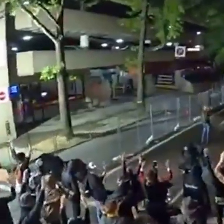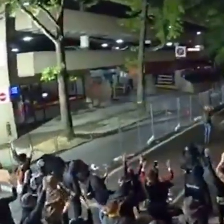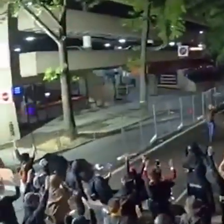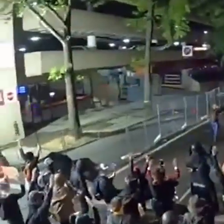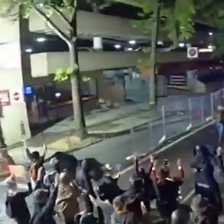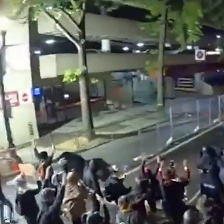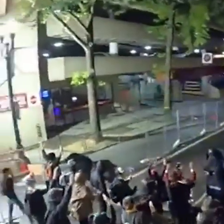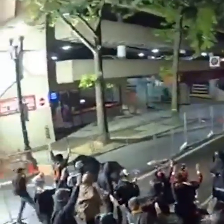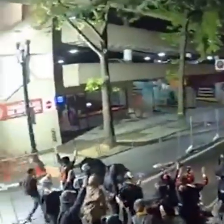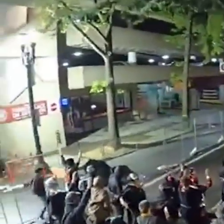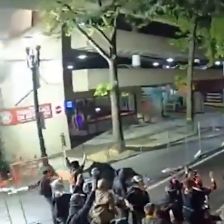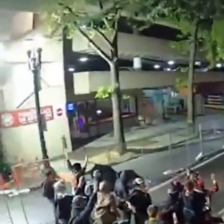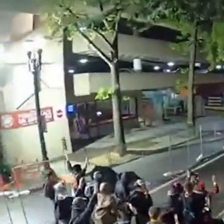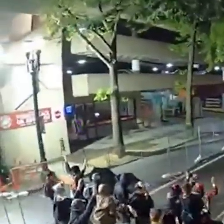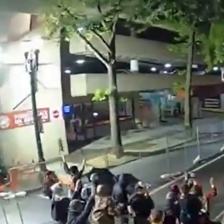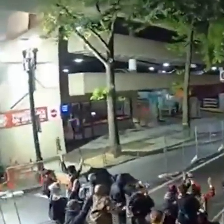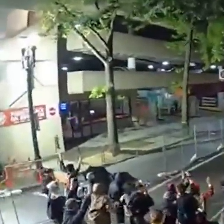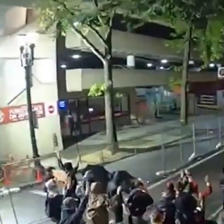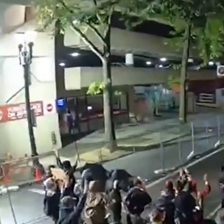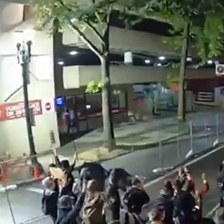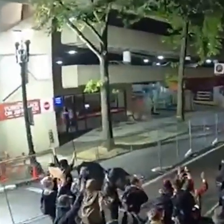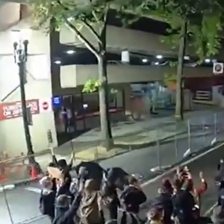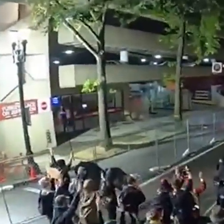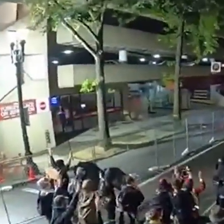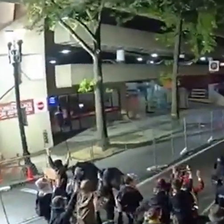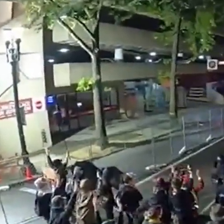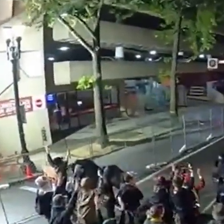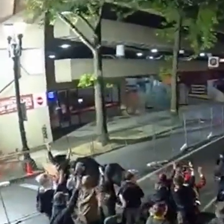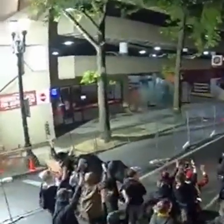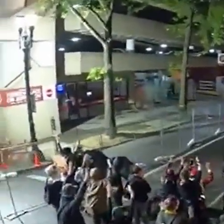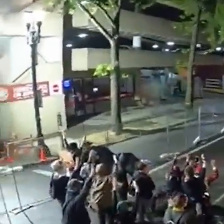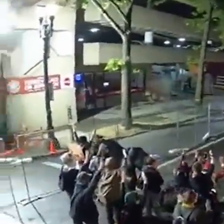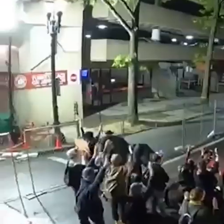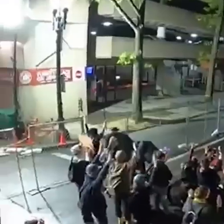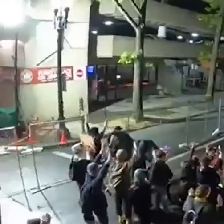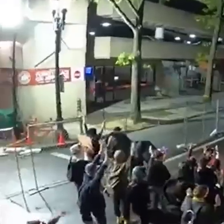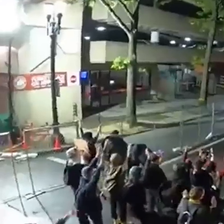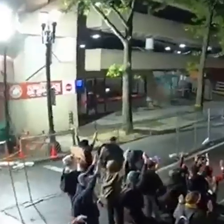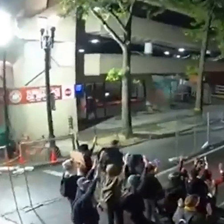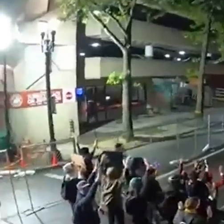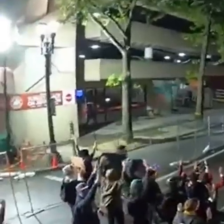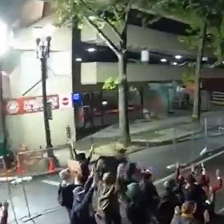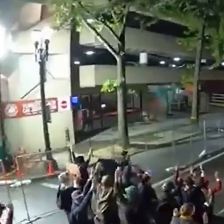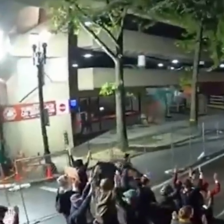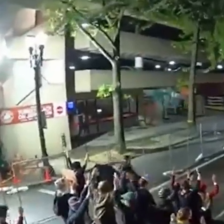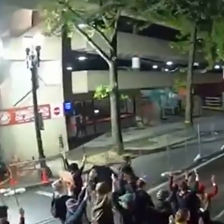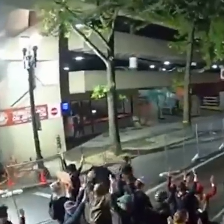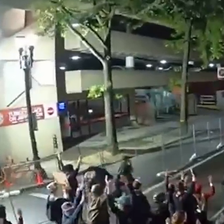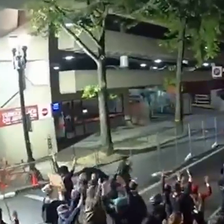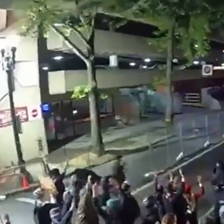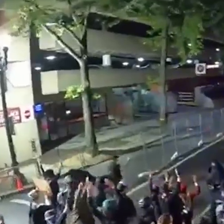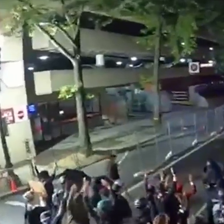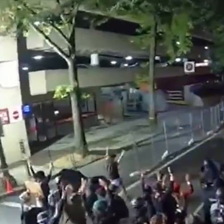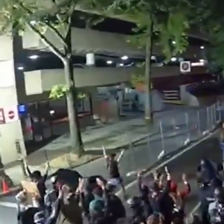commands from the police officer from the police down the street and by this point there's been projectiles launched and